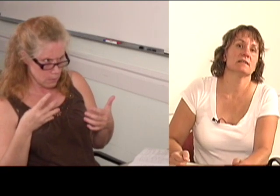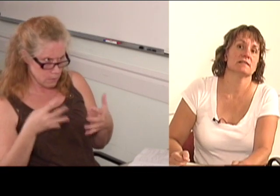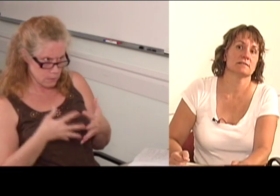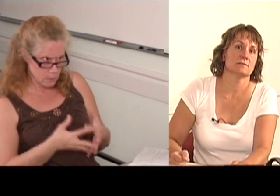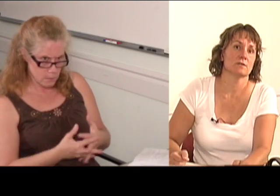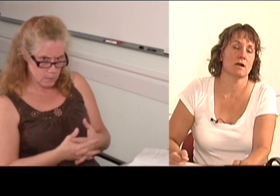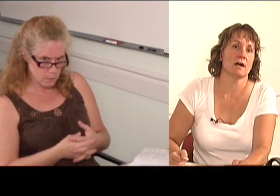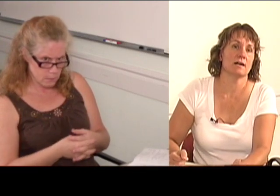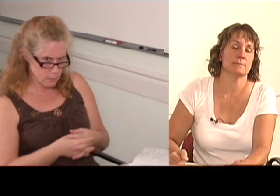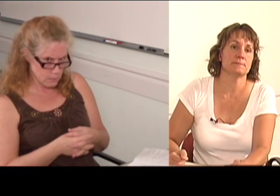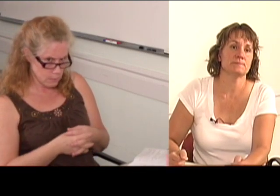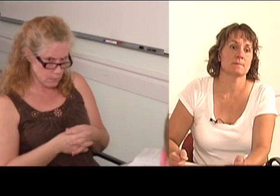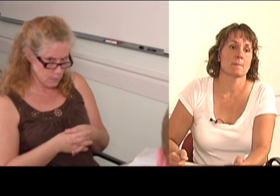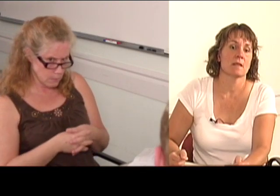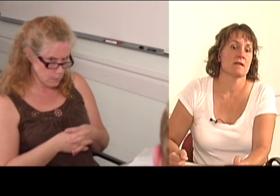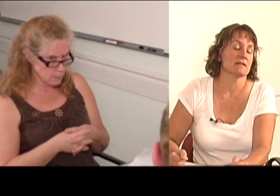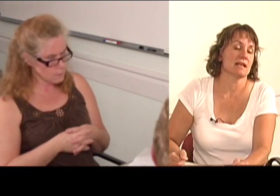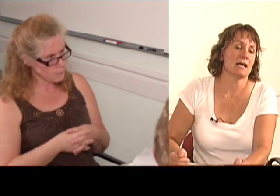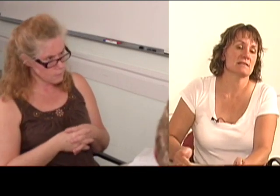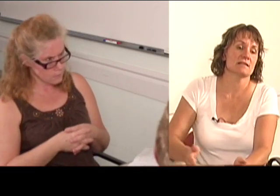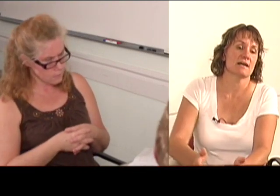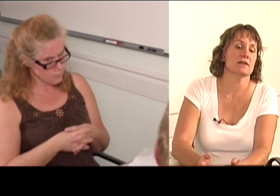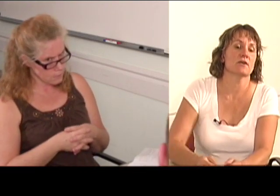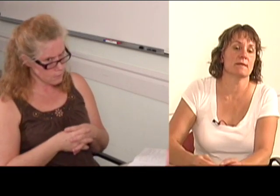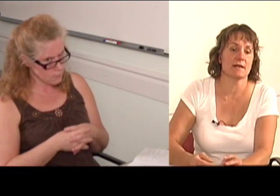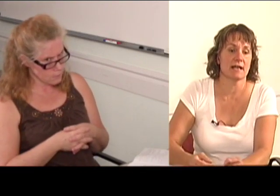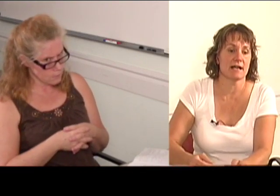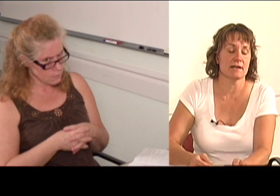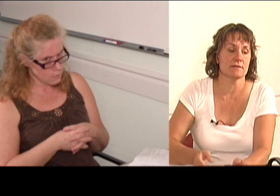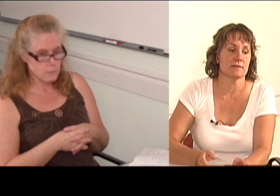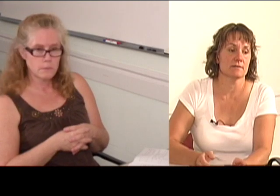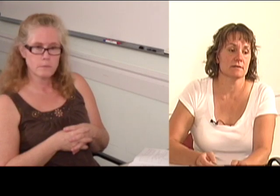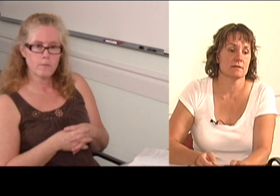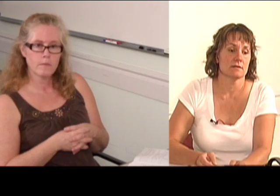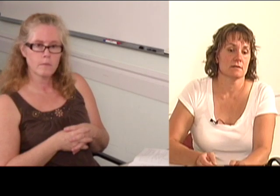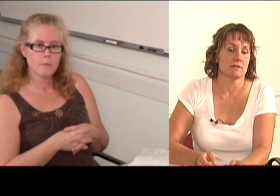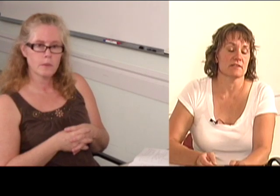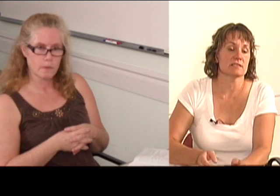Yeah, um, the last audiogram I had,